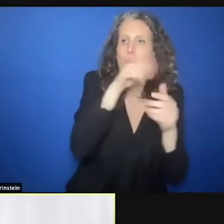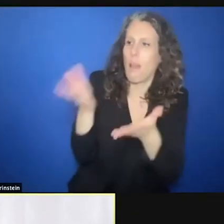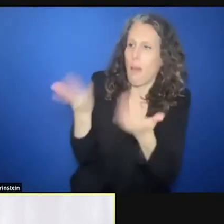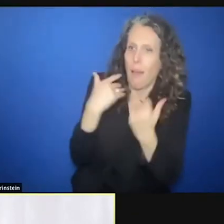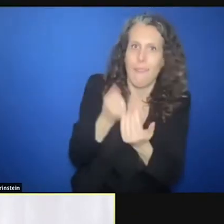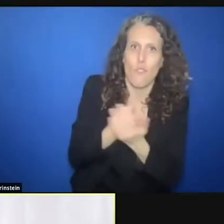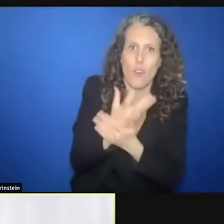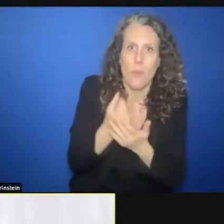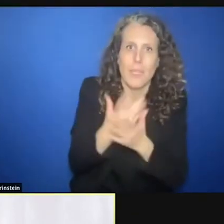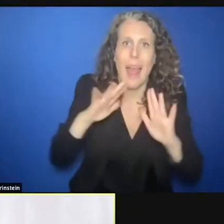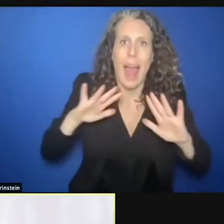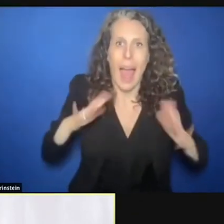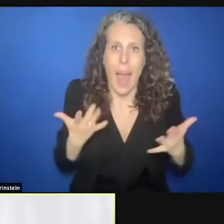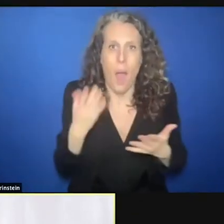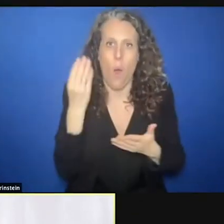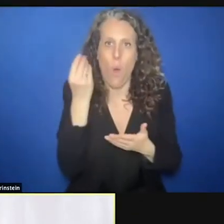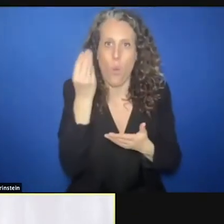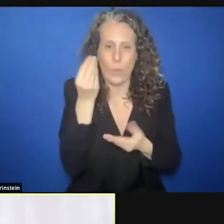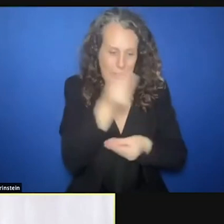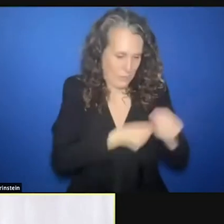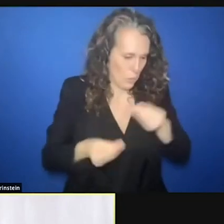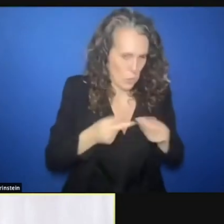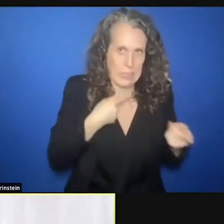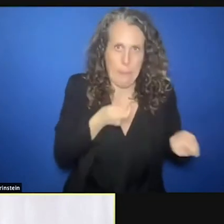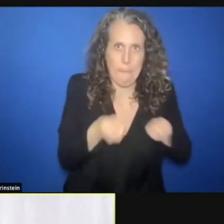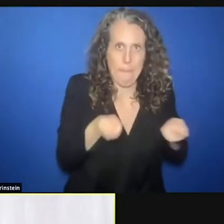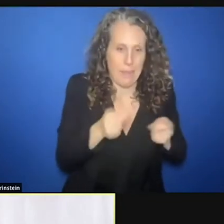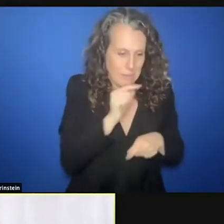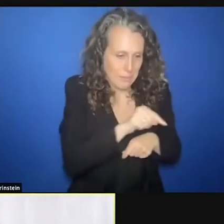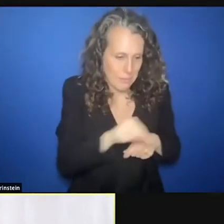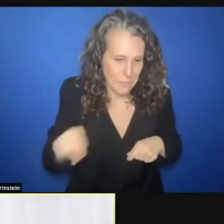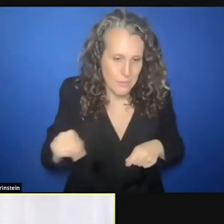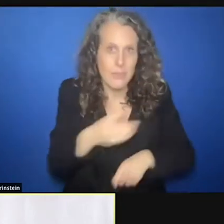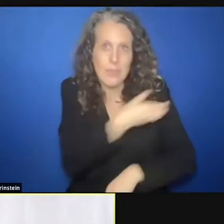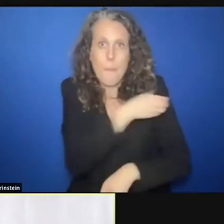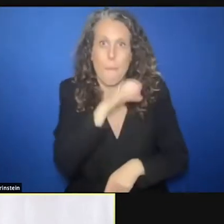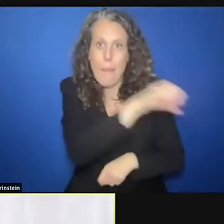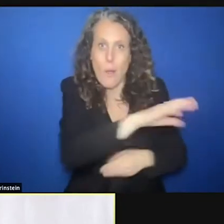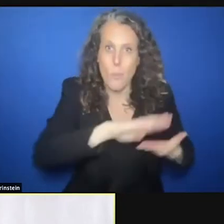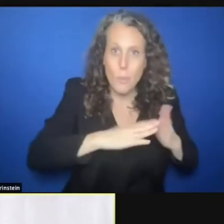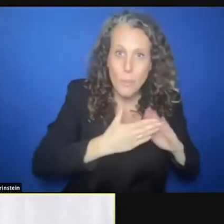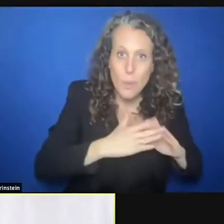of resources and this empowers communities and also ensures the transparency of the process